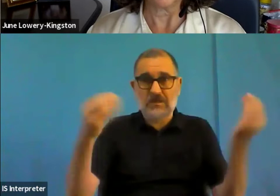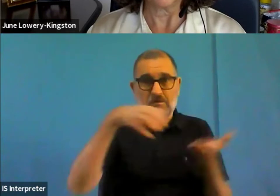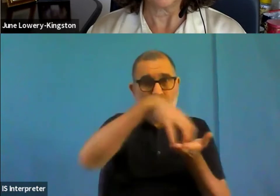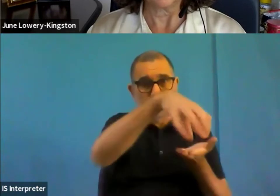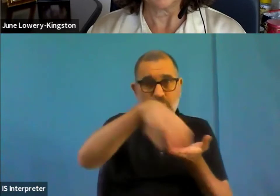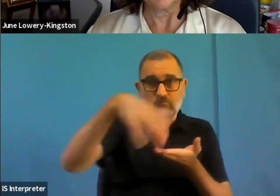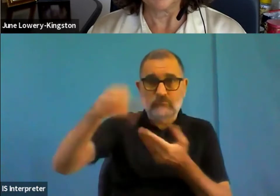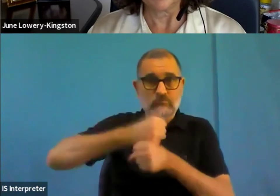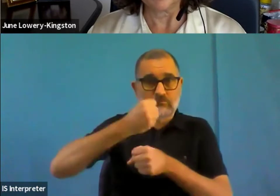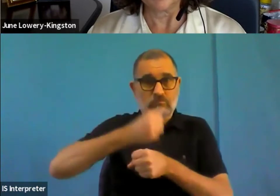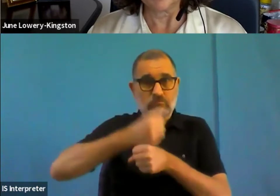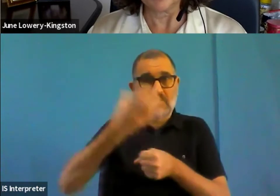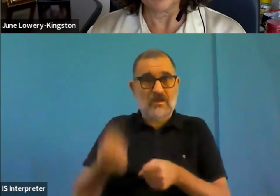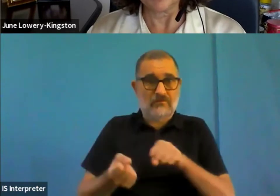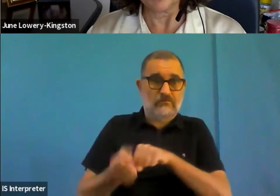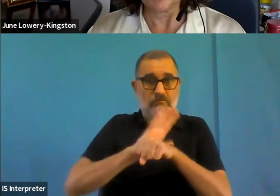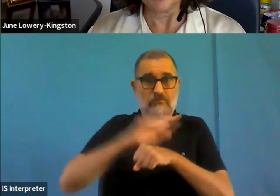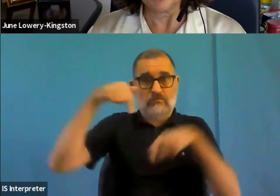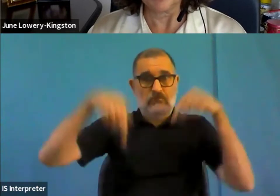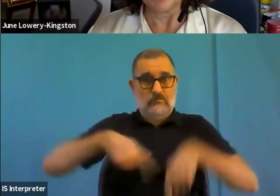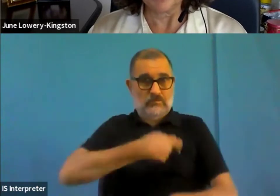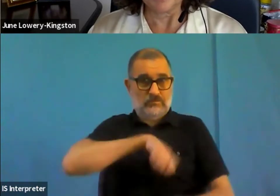have certified accessibility experts among them.